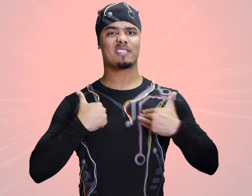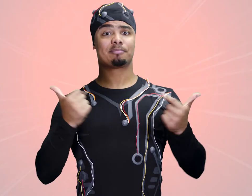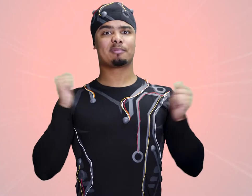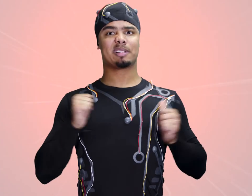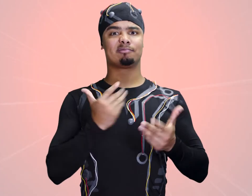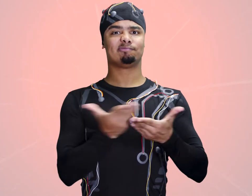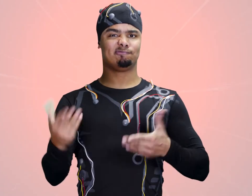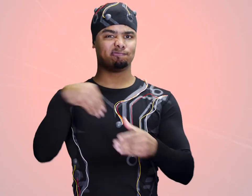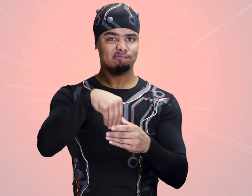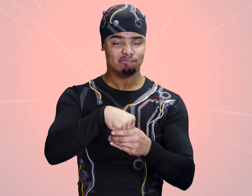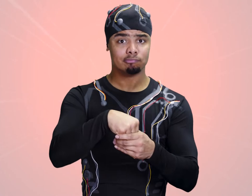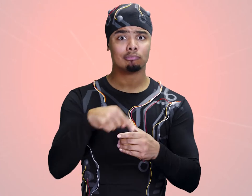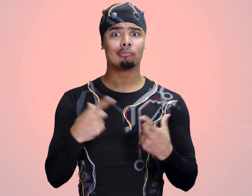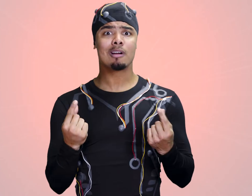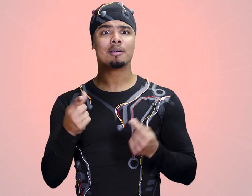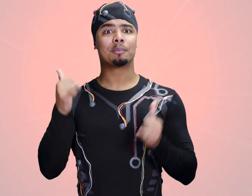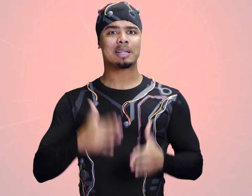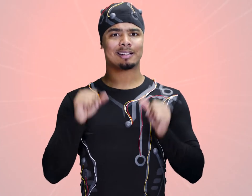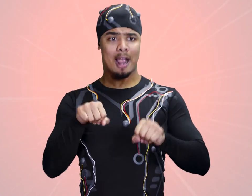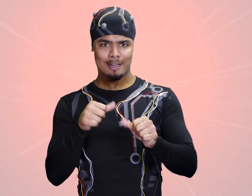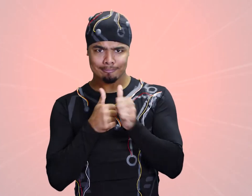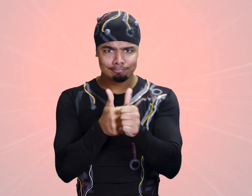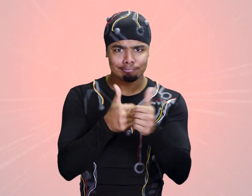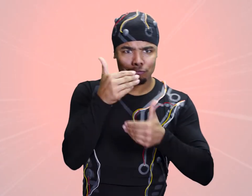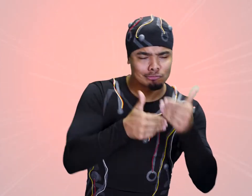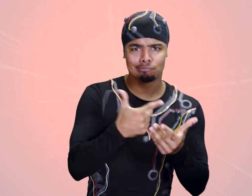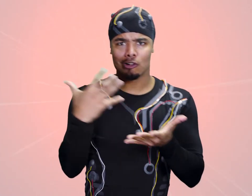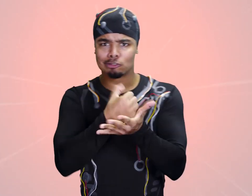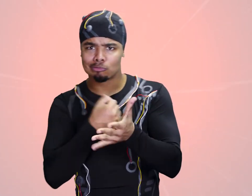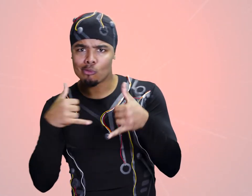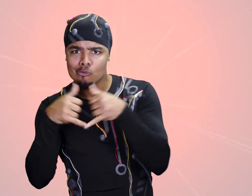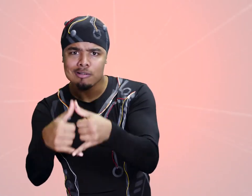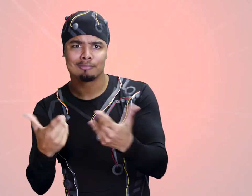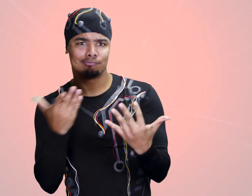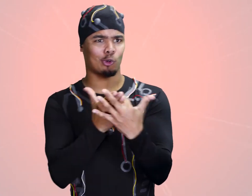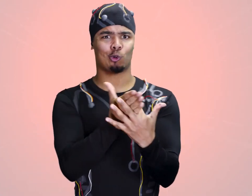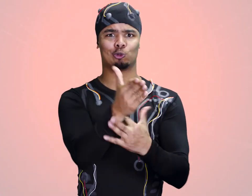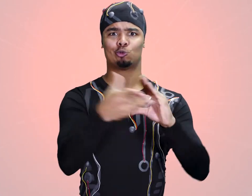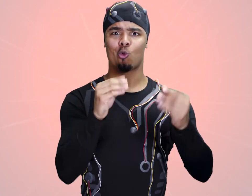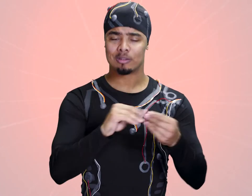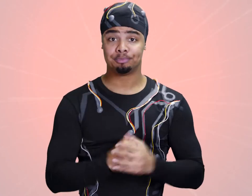You'll have a backpack to keep things in. You will collect awards as you track your progress through the story.